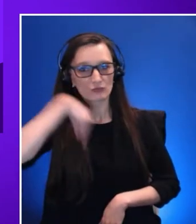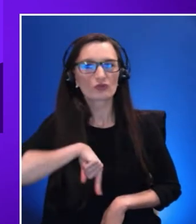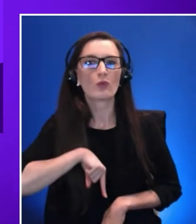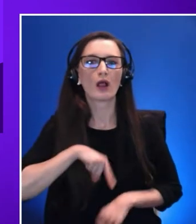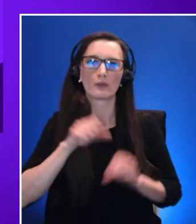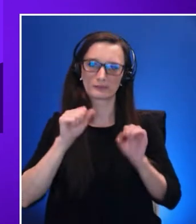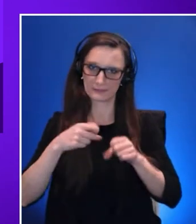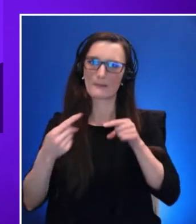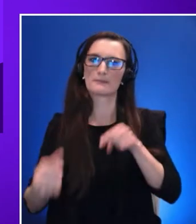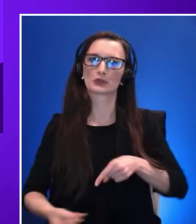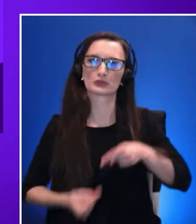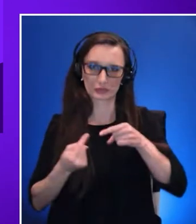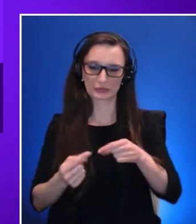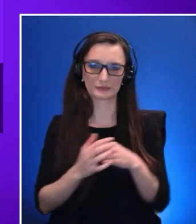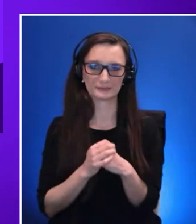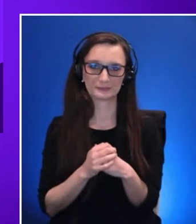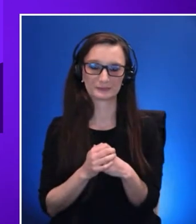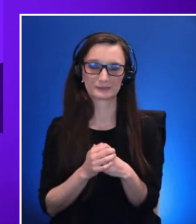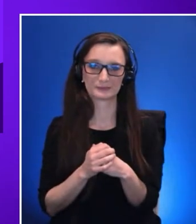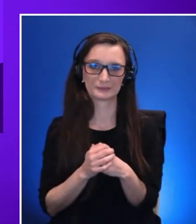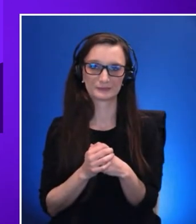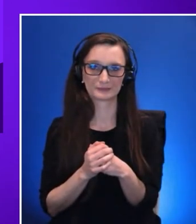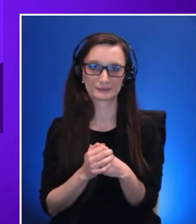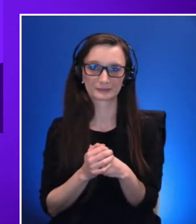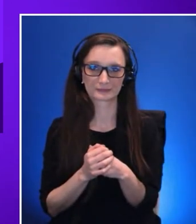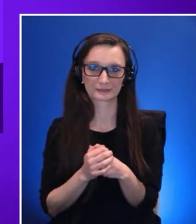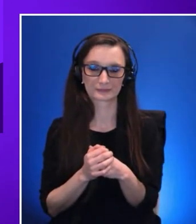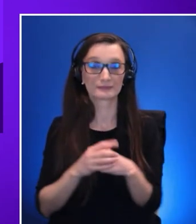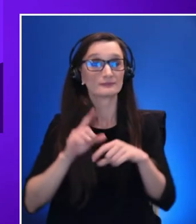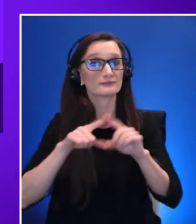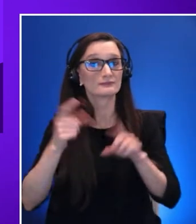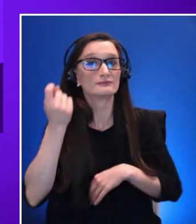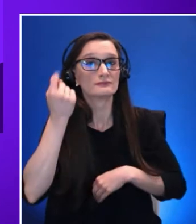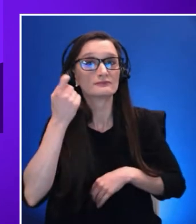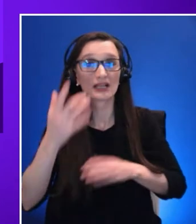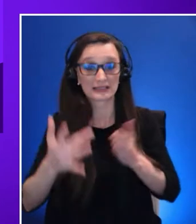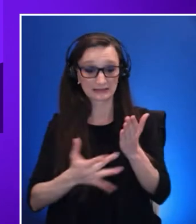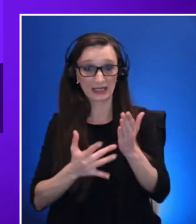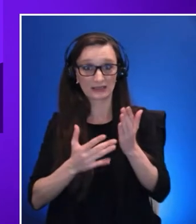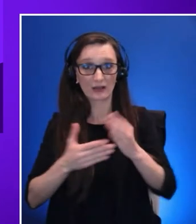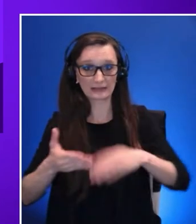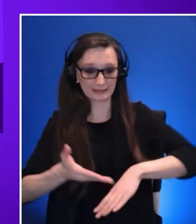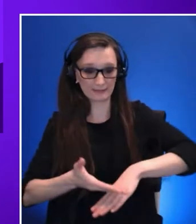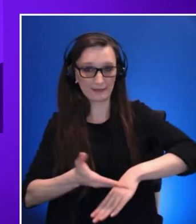But with the incredible advancements in technology they've helped Lisa function in her work as an